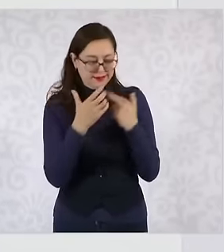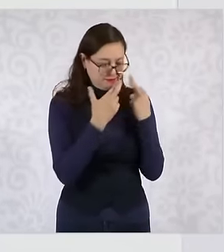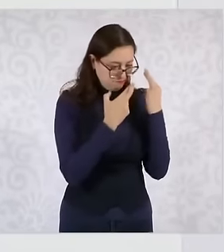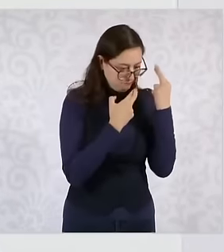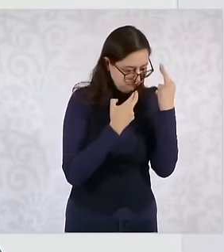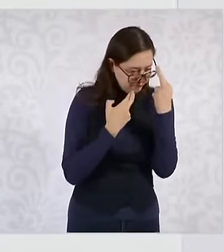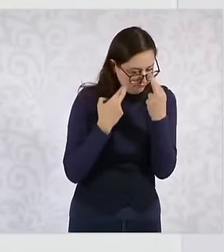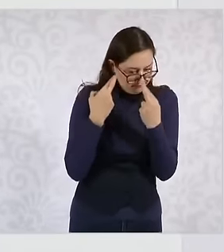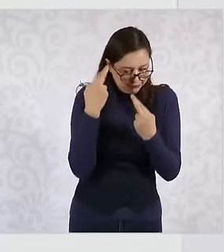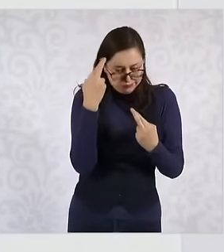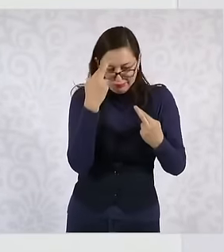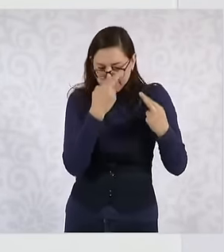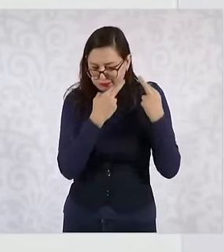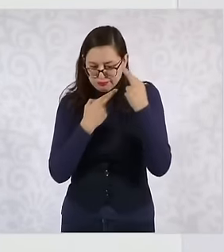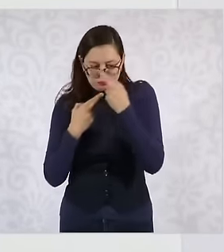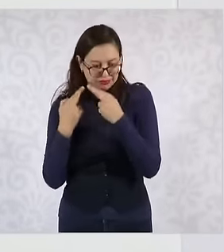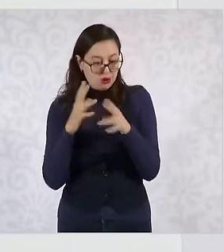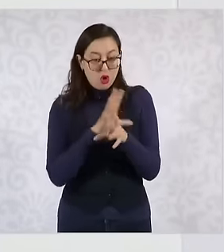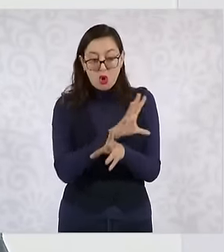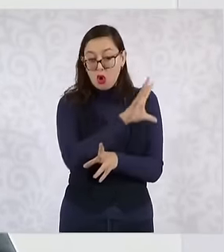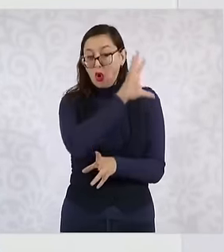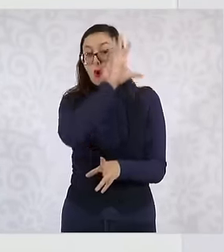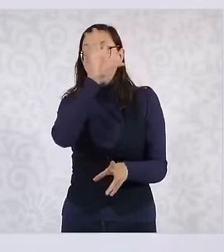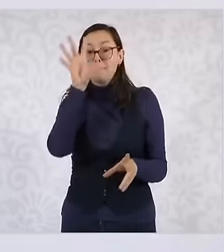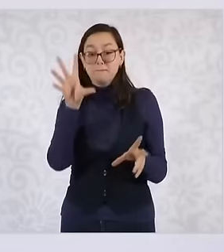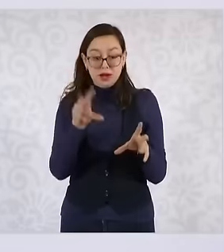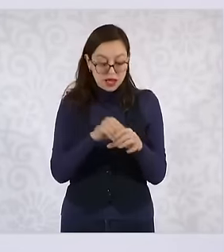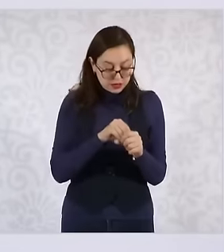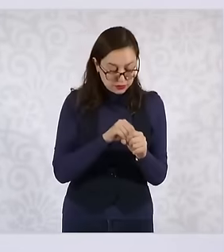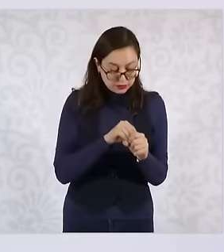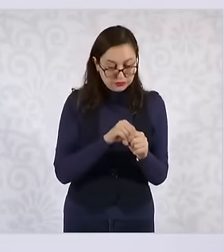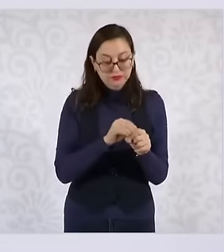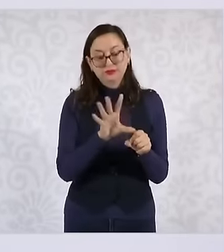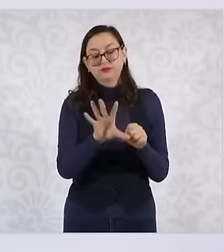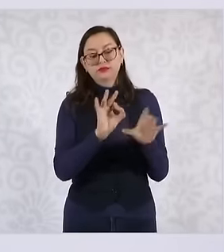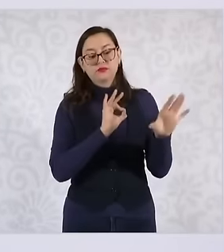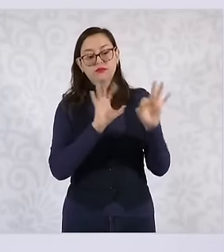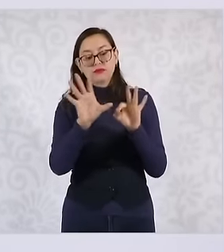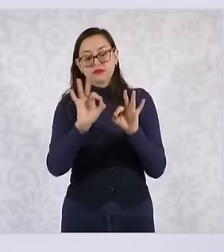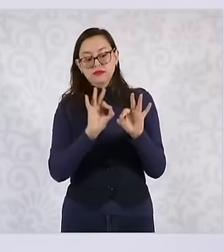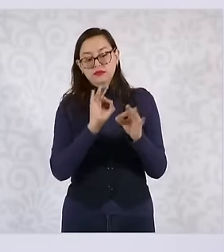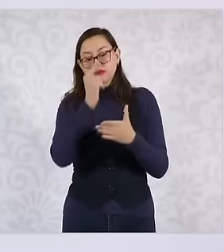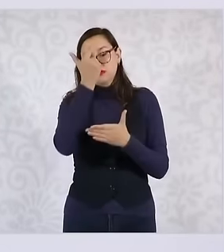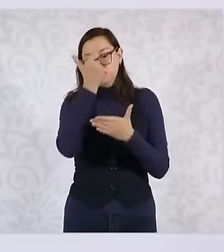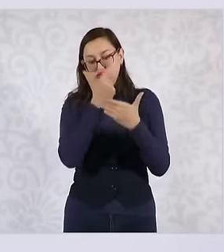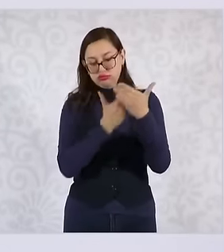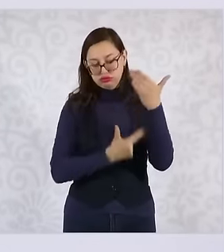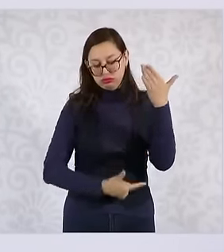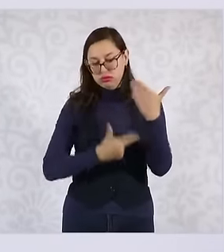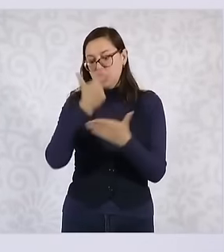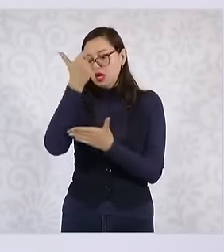requirements of all those who participate and make a first transparent selection, once